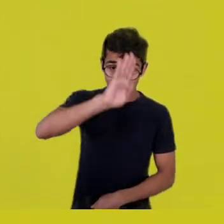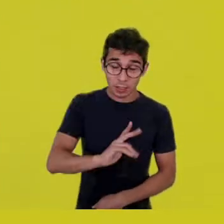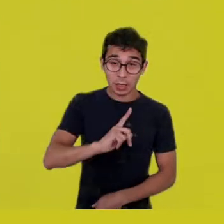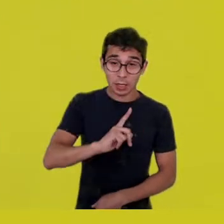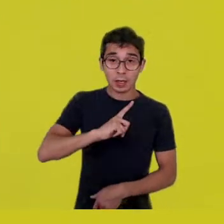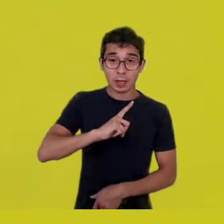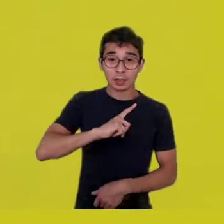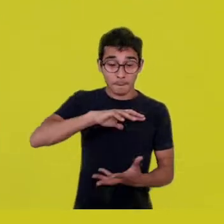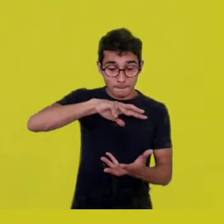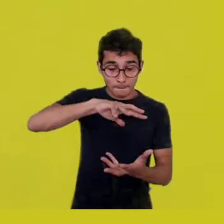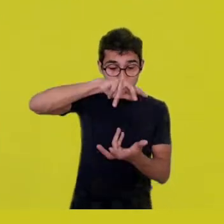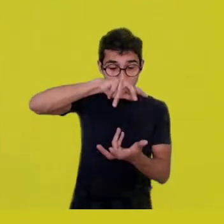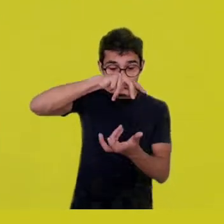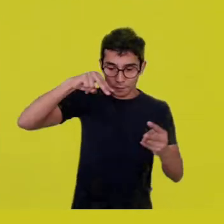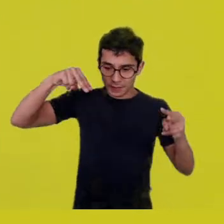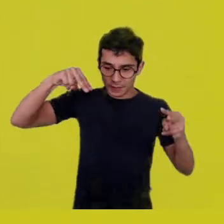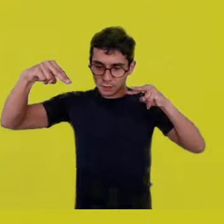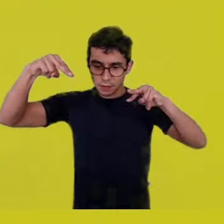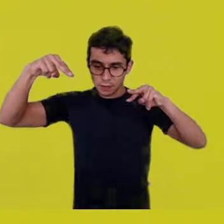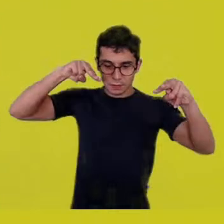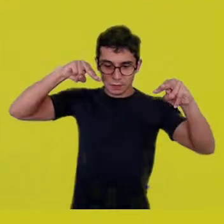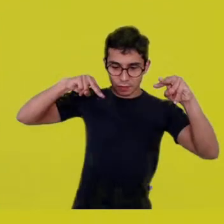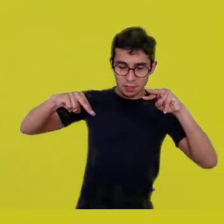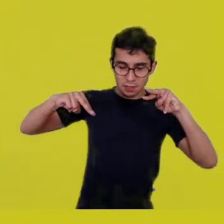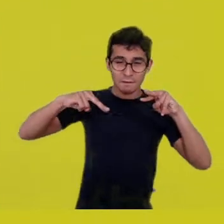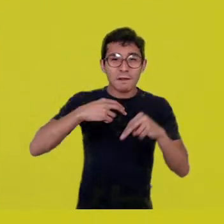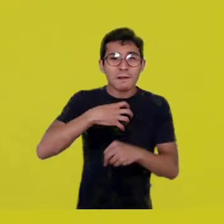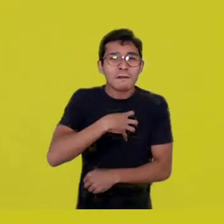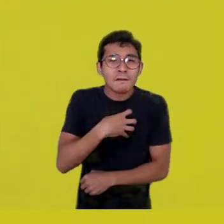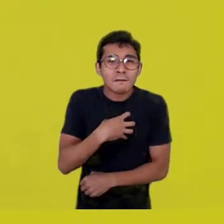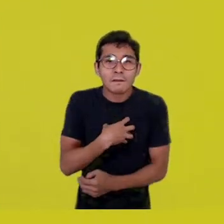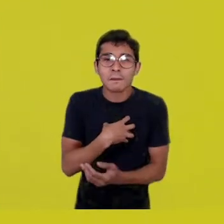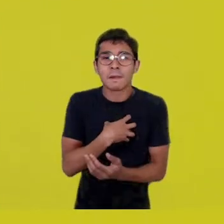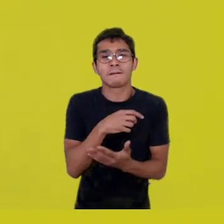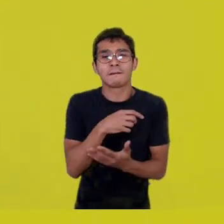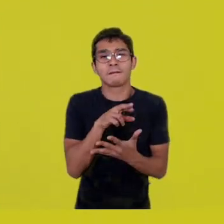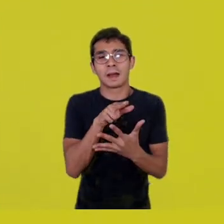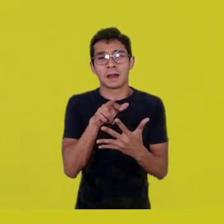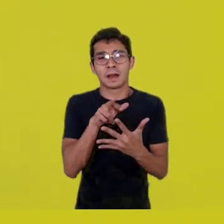This corner of our dear planet Earth